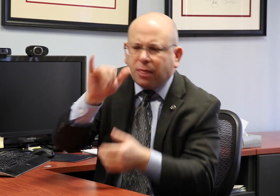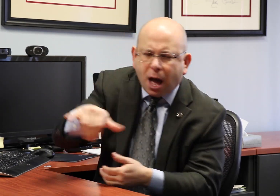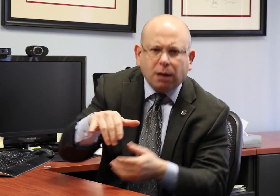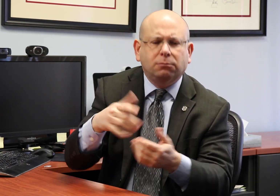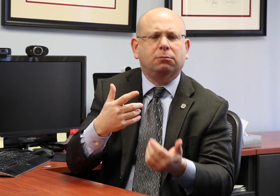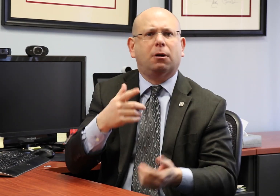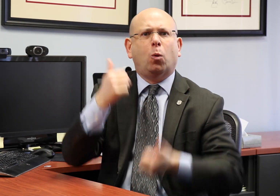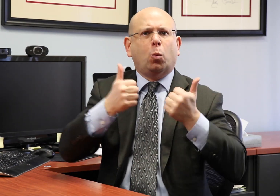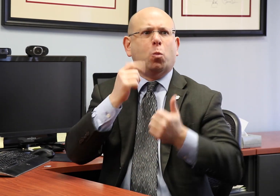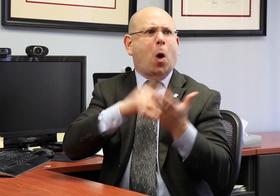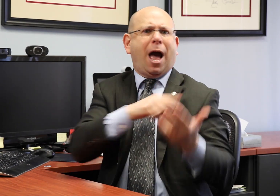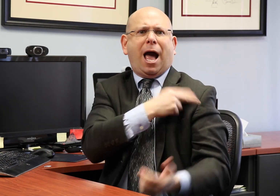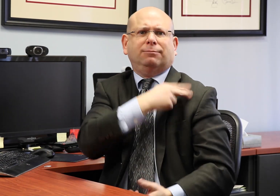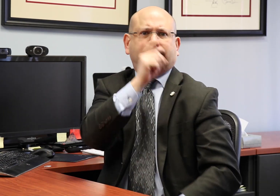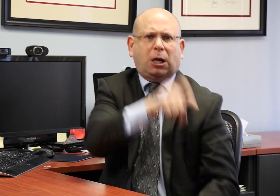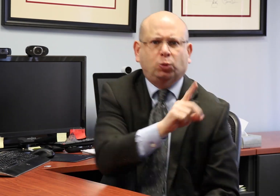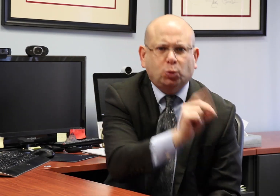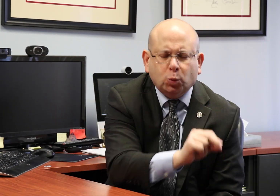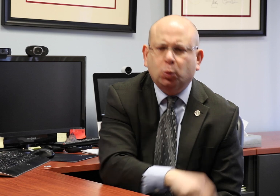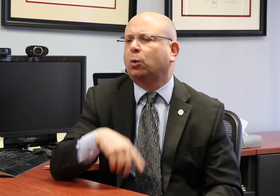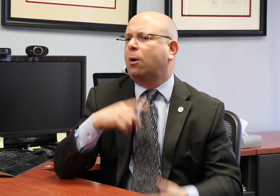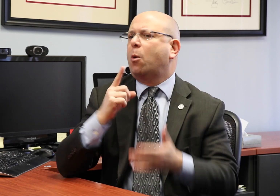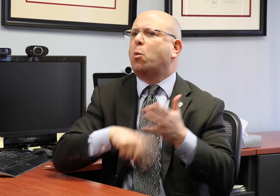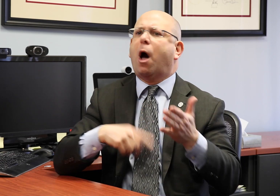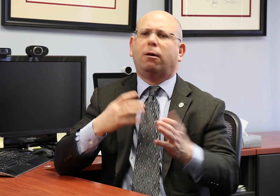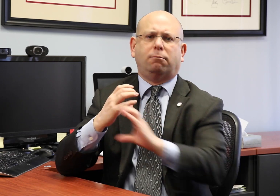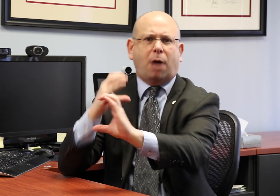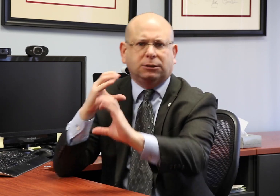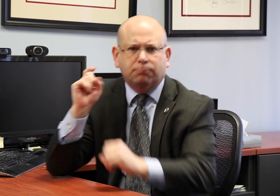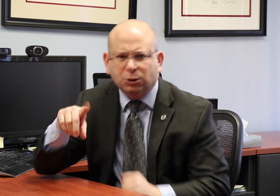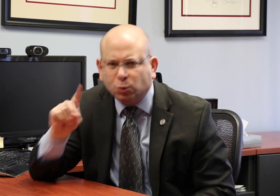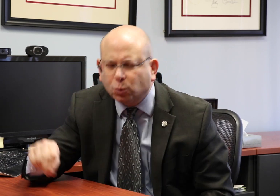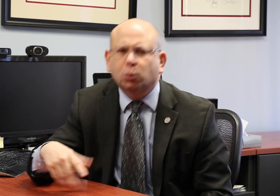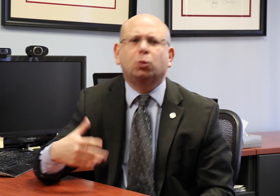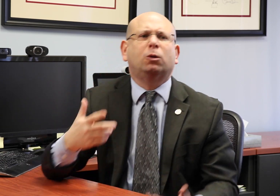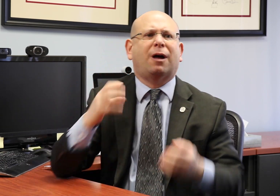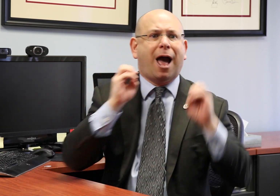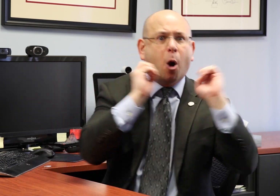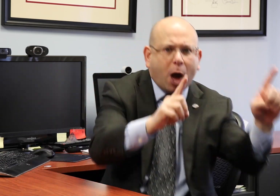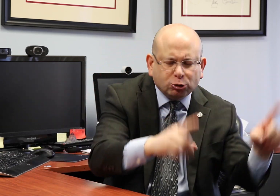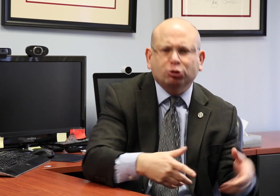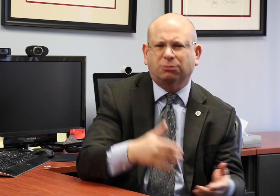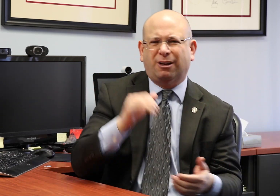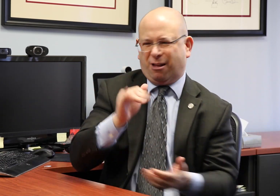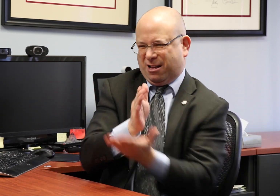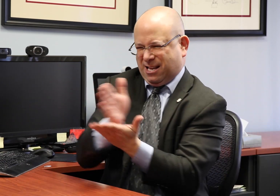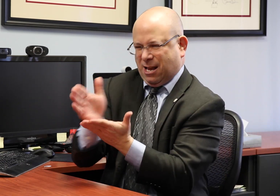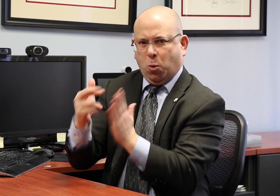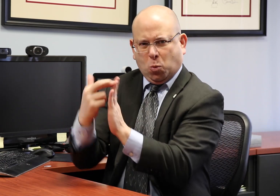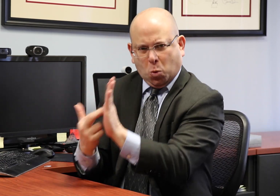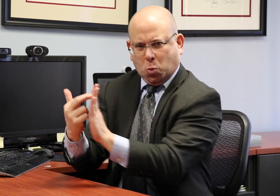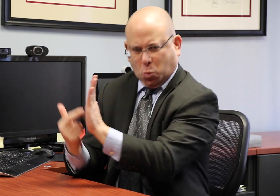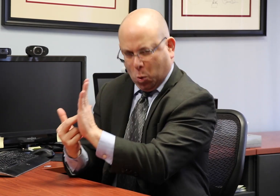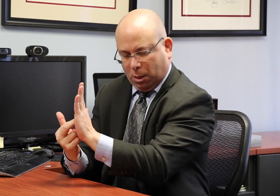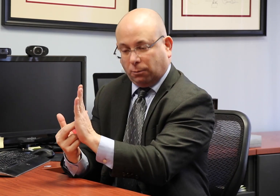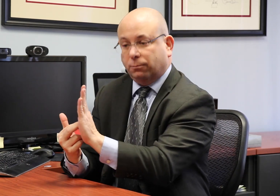For the ADA, the rules needed to explain what hospitals are supposed to do or what the buses must do, what needs to happen with education, and many other areas of life.